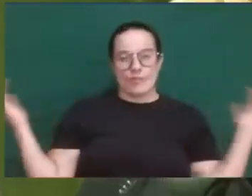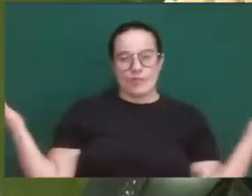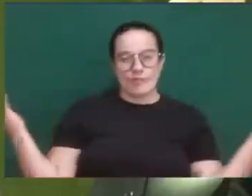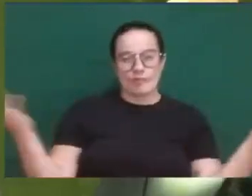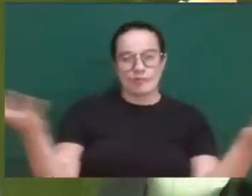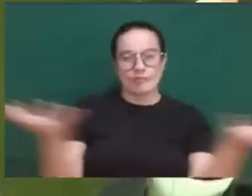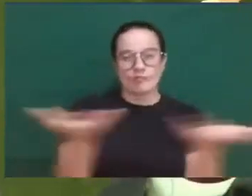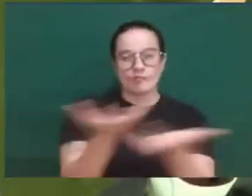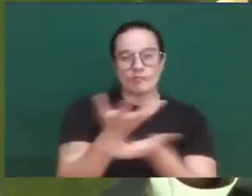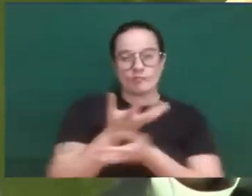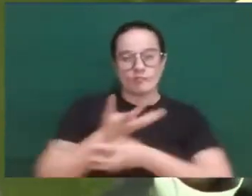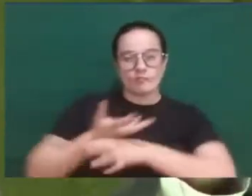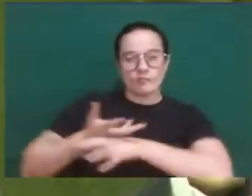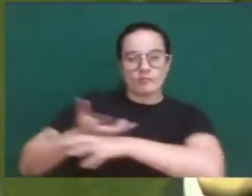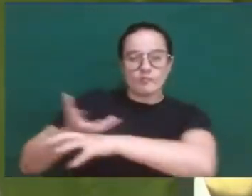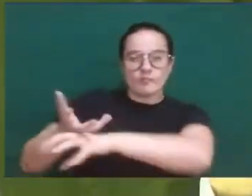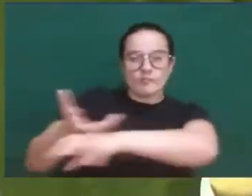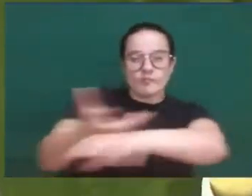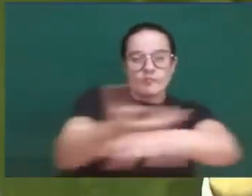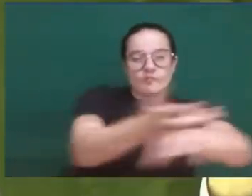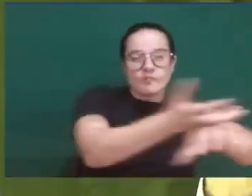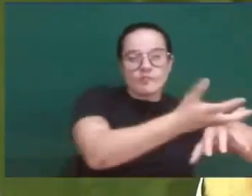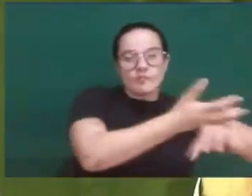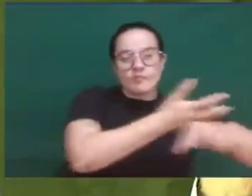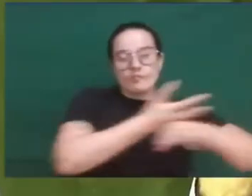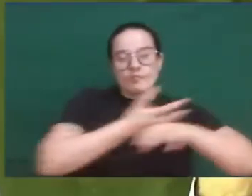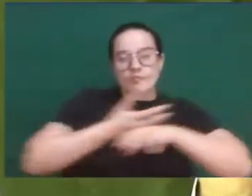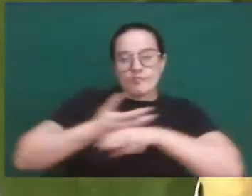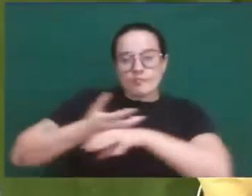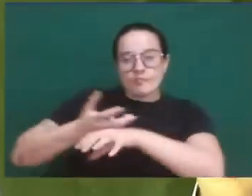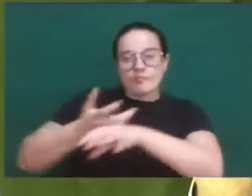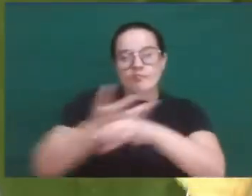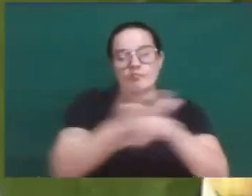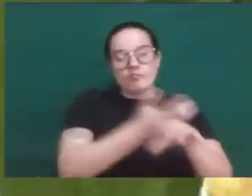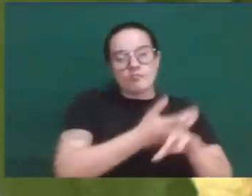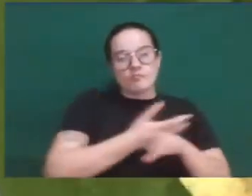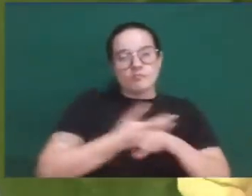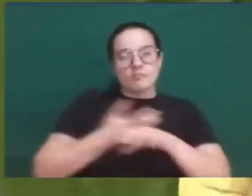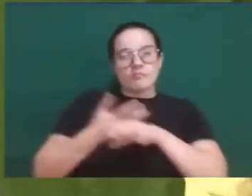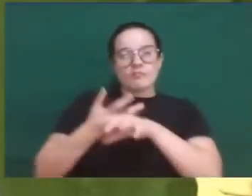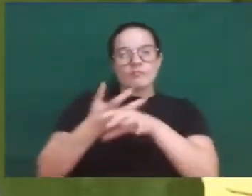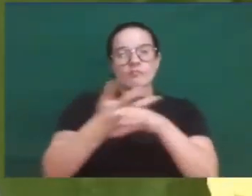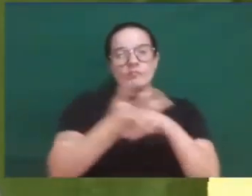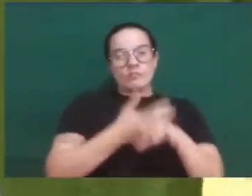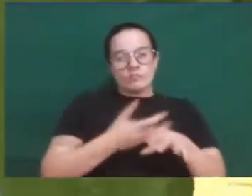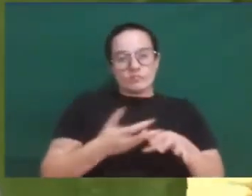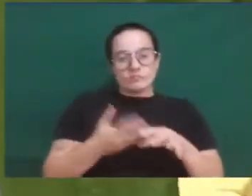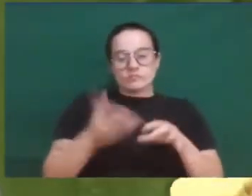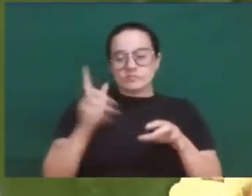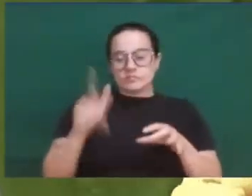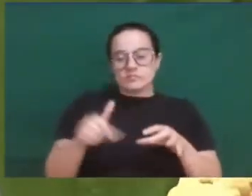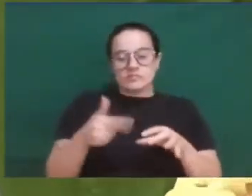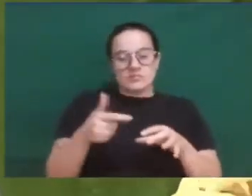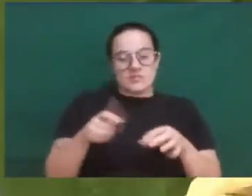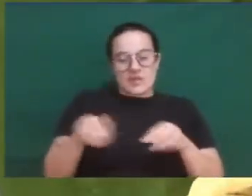It is aridity, it is the selfish soul of an ungrateful Land that refuses to serve,